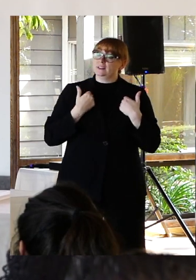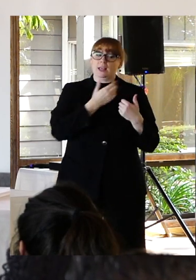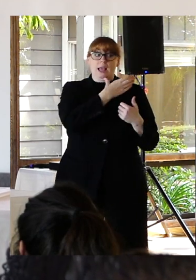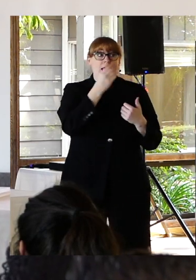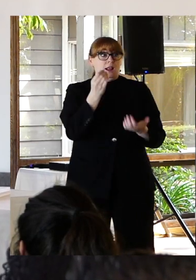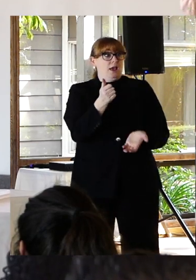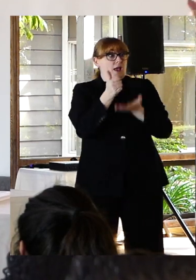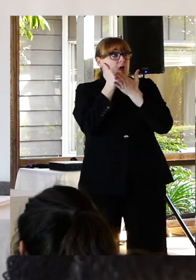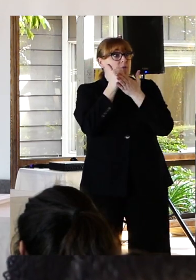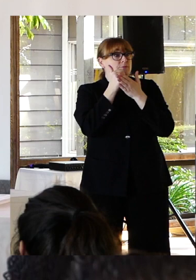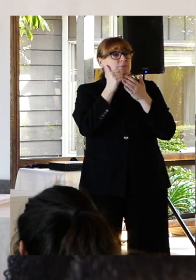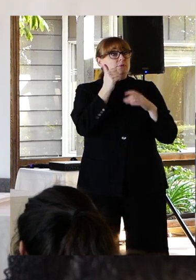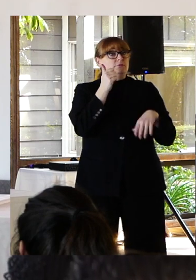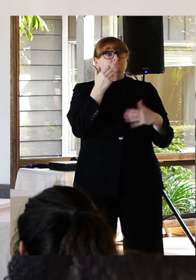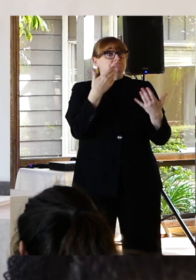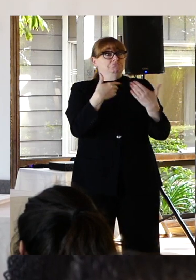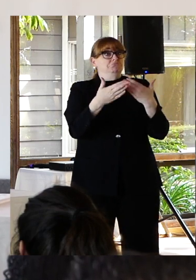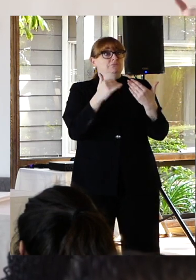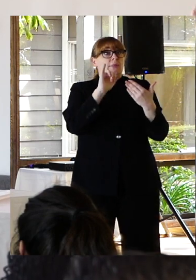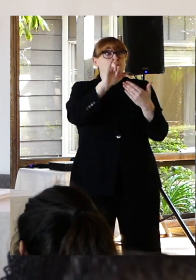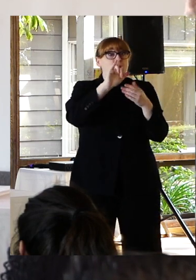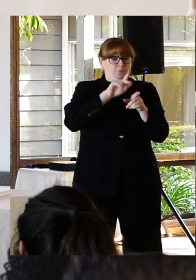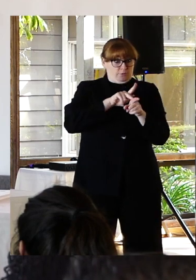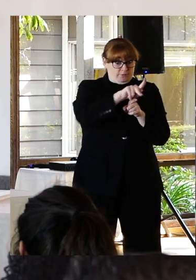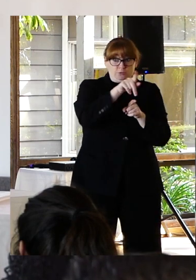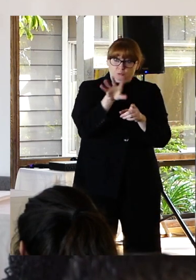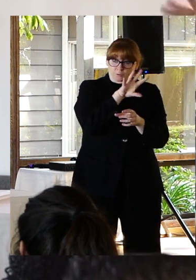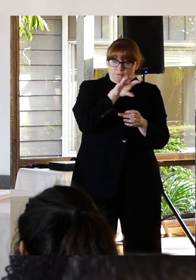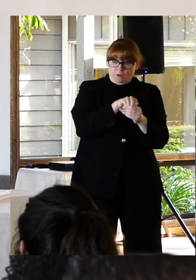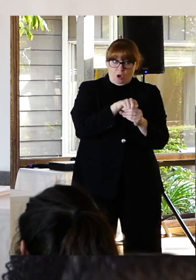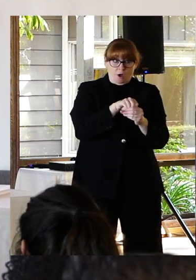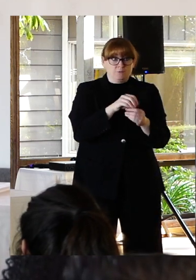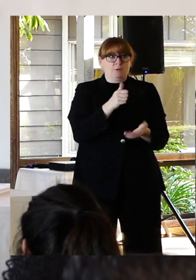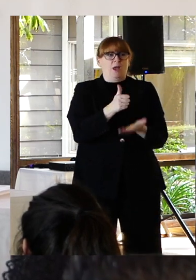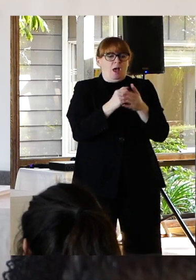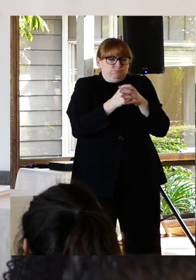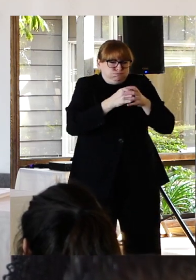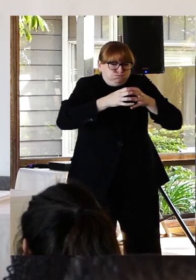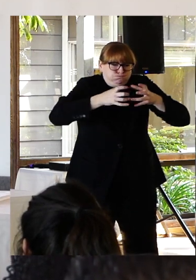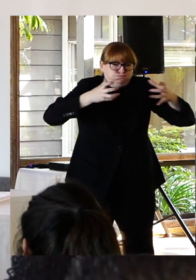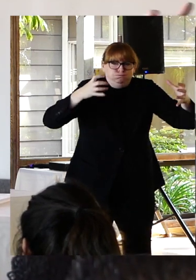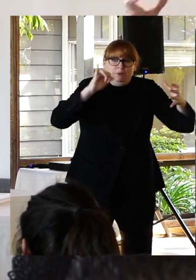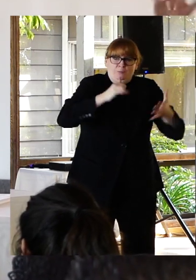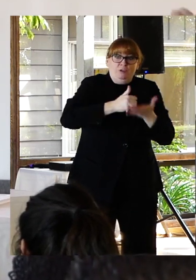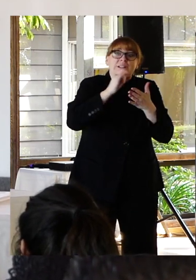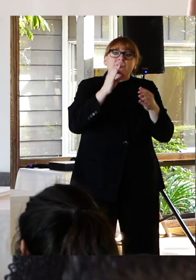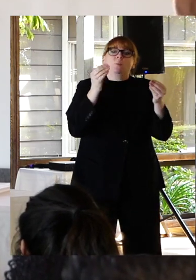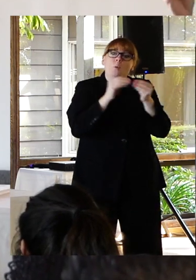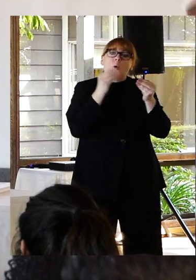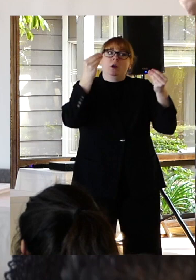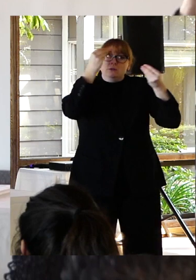to the growth of whatever profession that you're in.